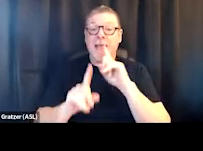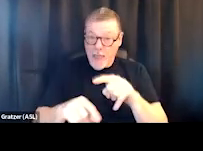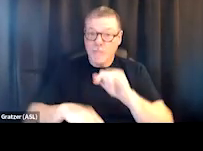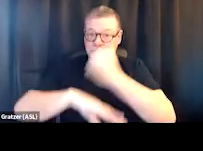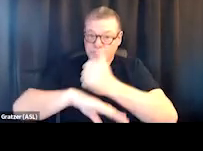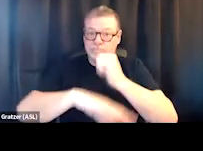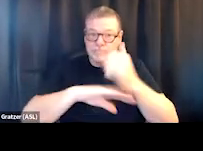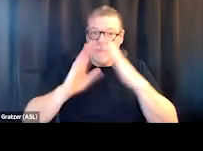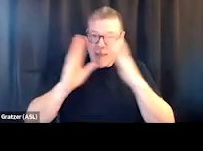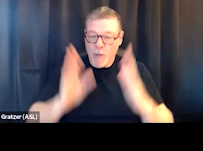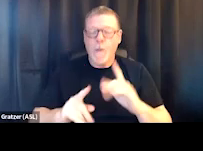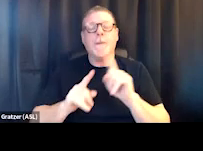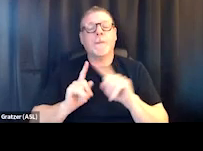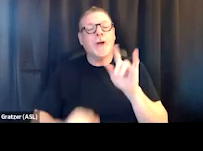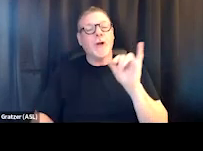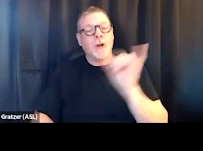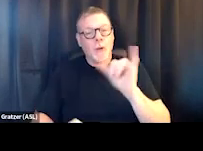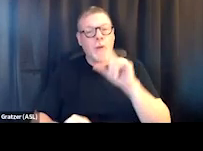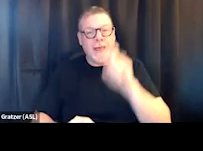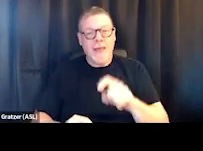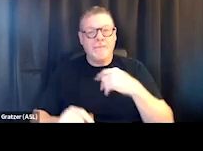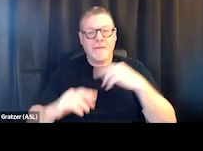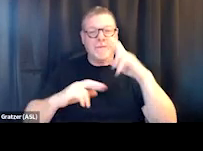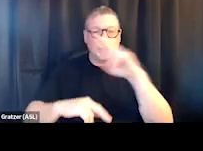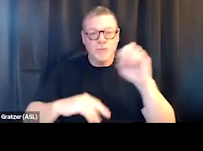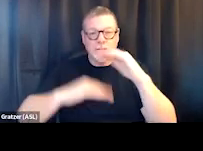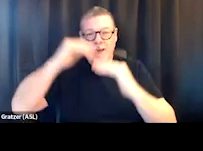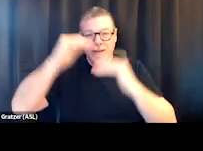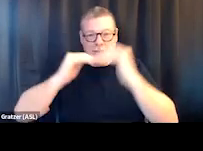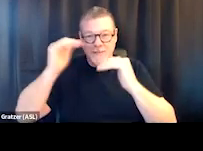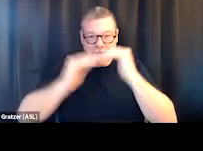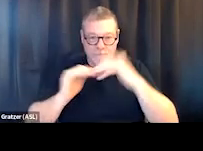but there also needs to be a rehousing infrastructure. Even if we were at,